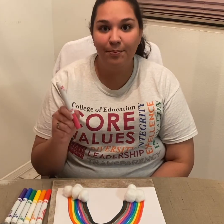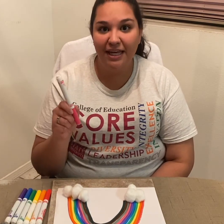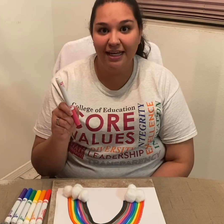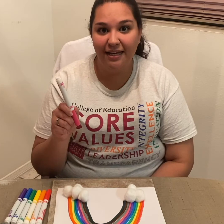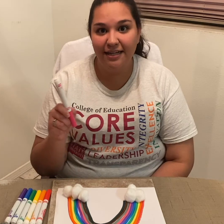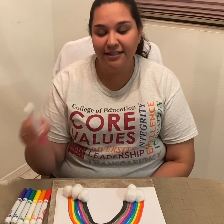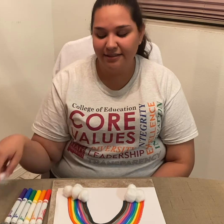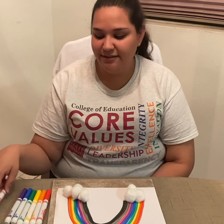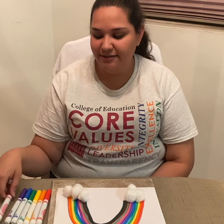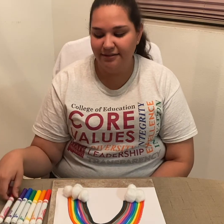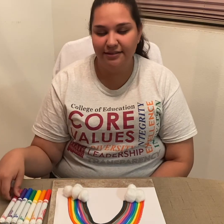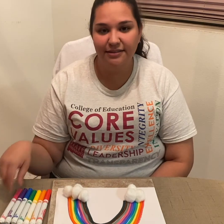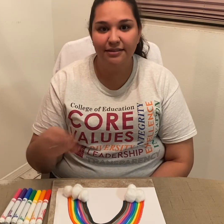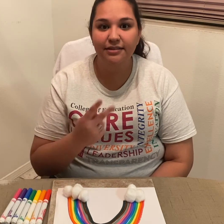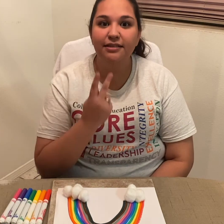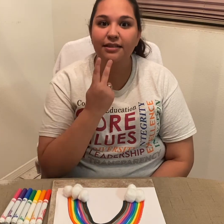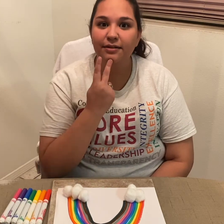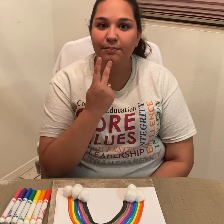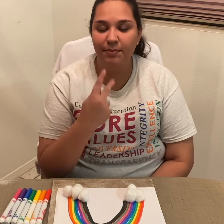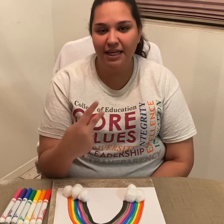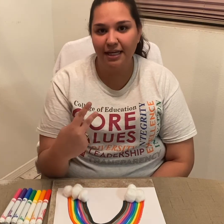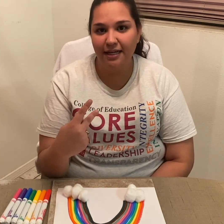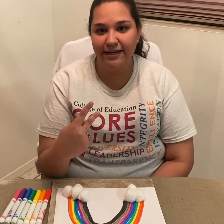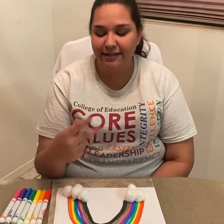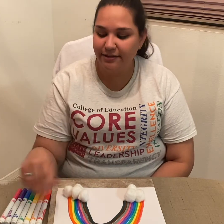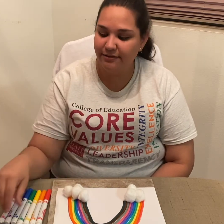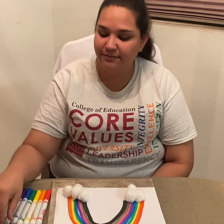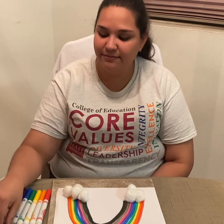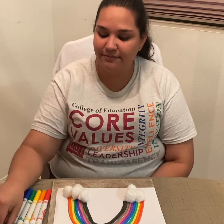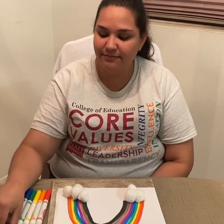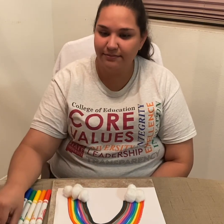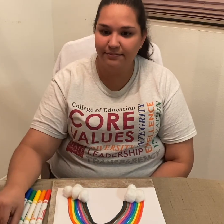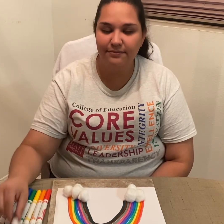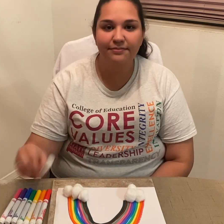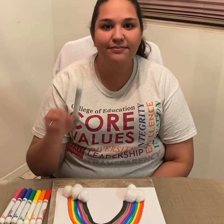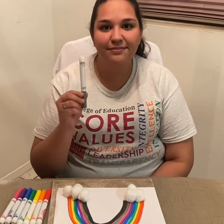Pink *signs 'pink'*